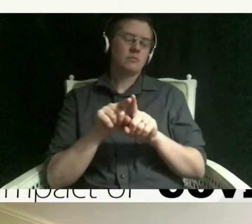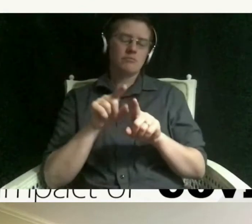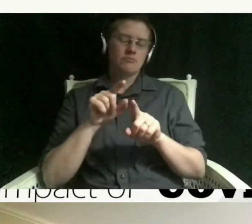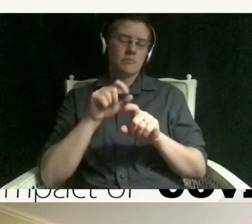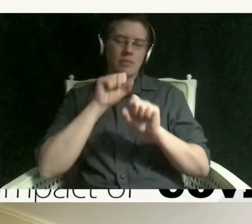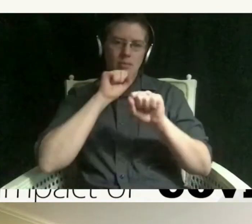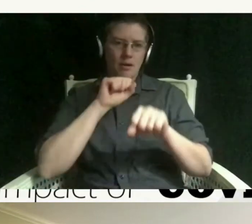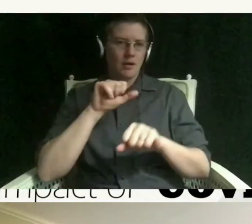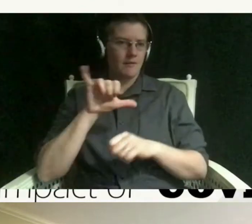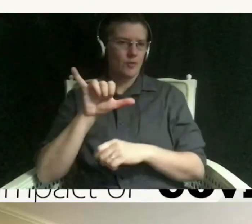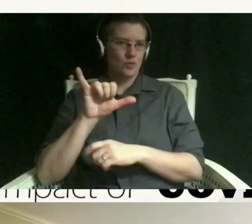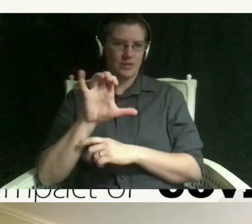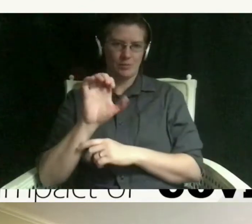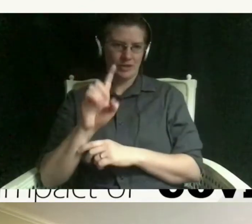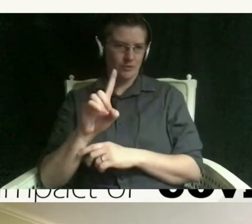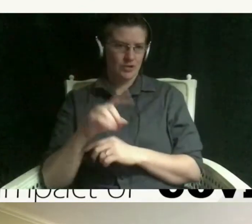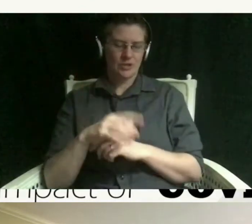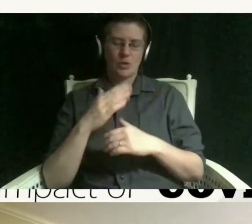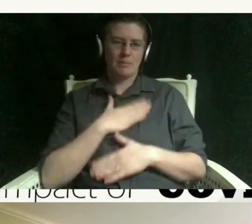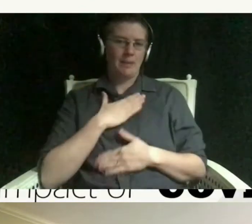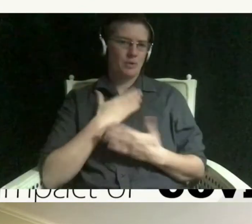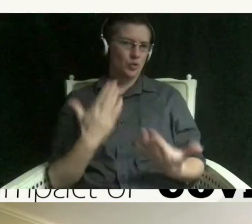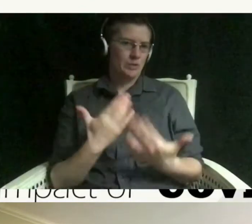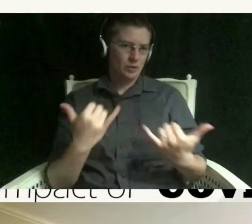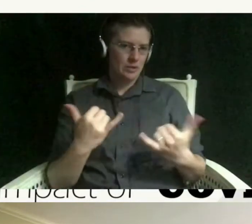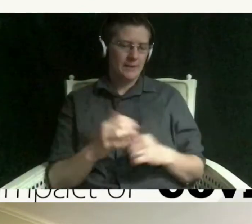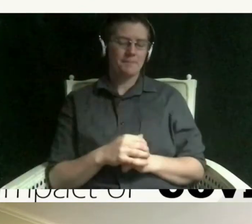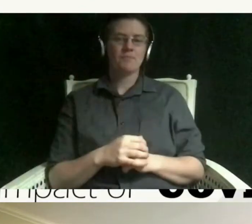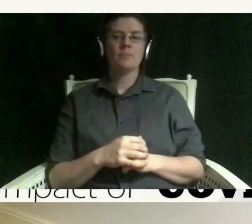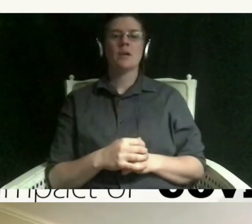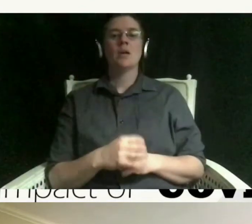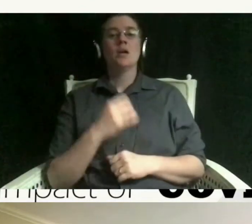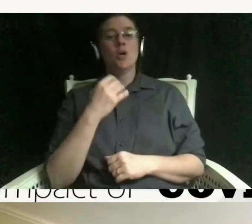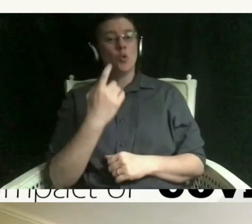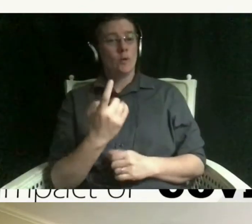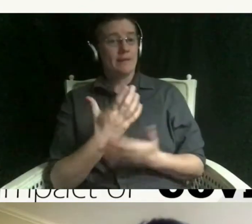this event with you all today so one of the things that we know for sure there's a couple of things